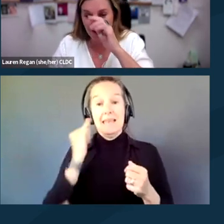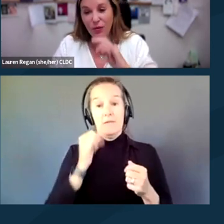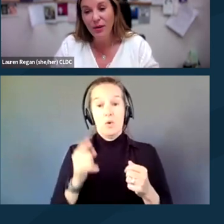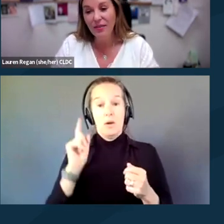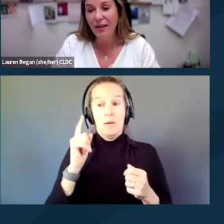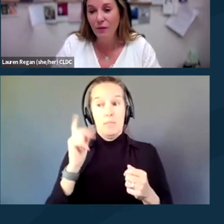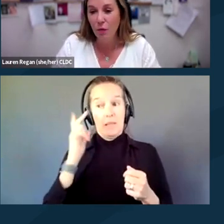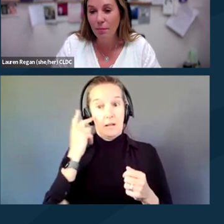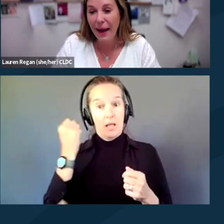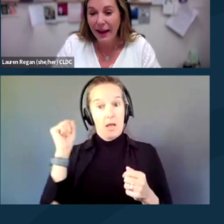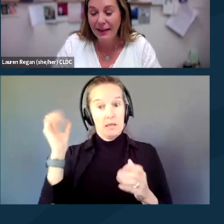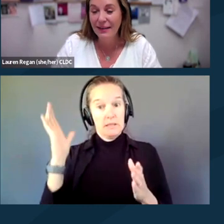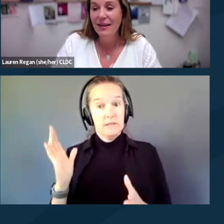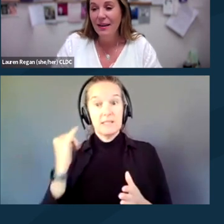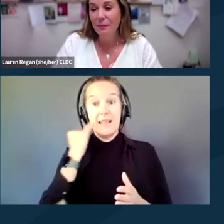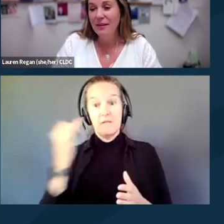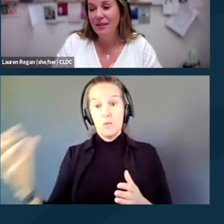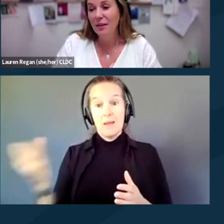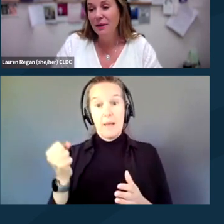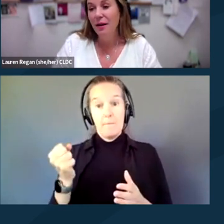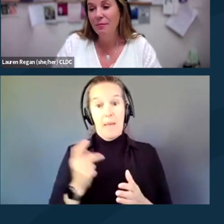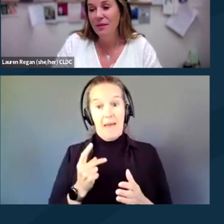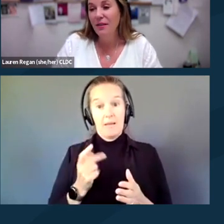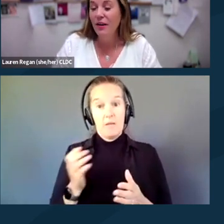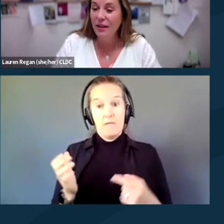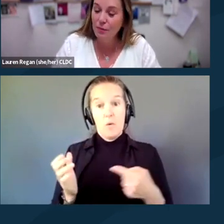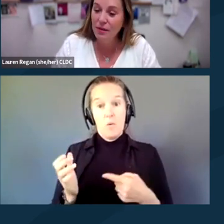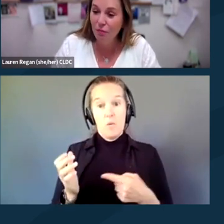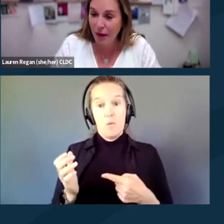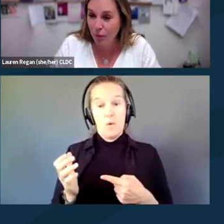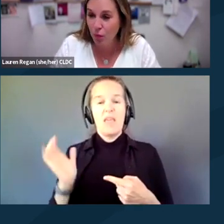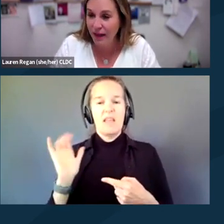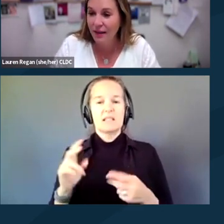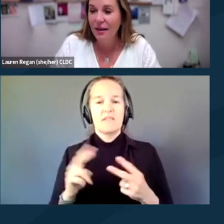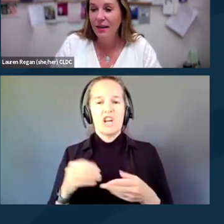if you get that phone back, it basically becomes a very expensive paperweight.